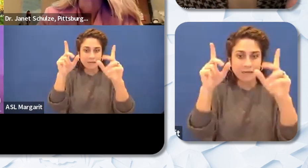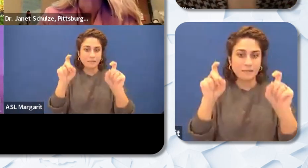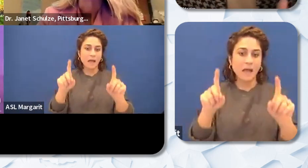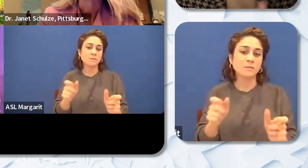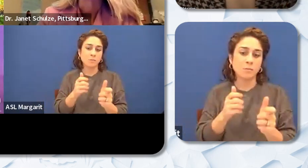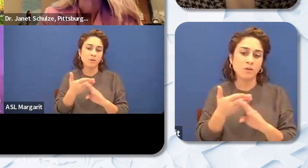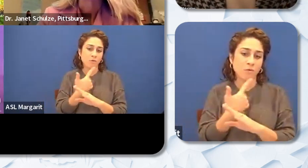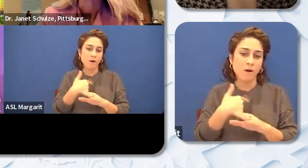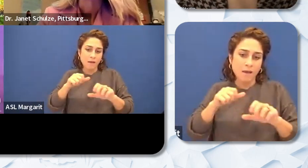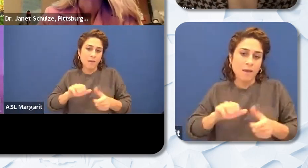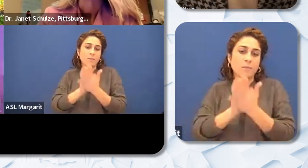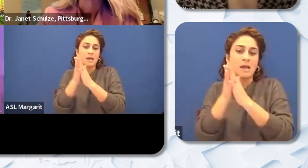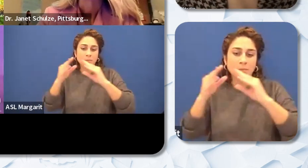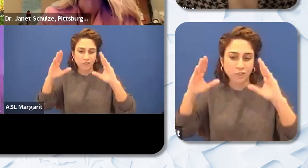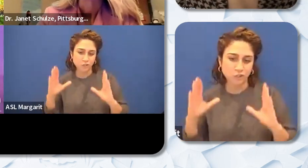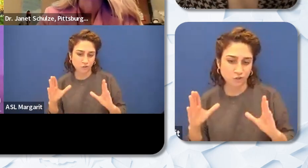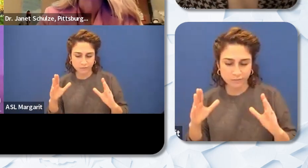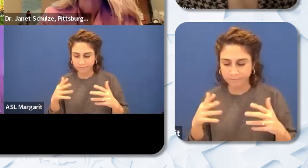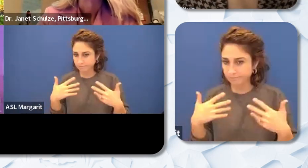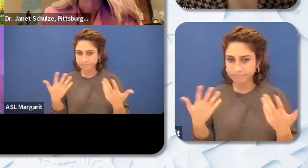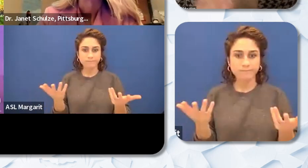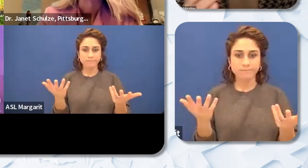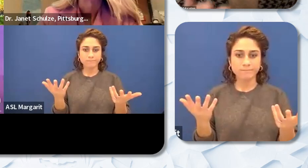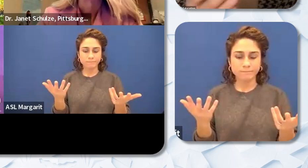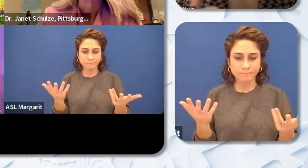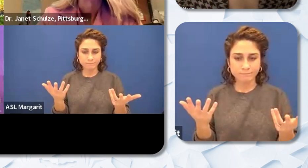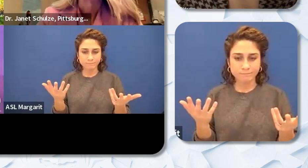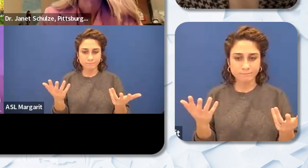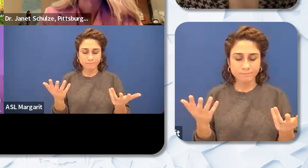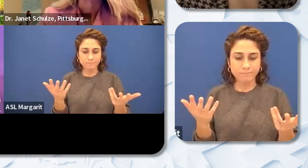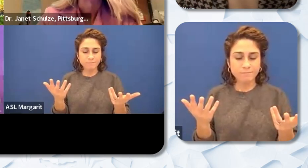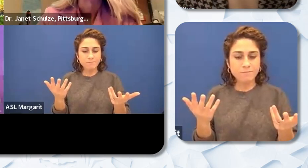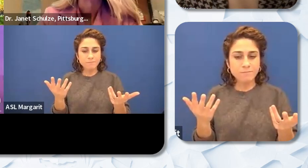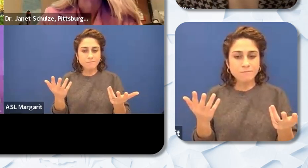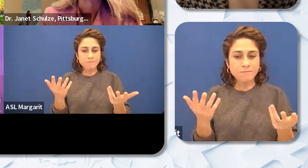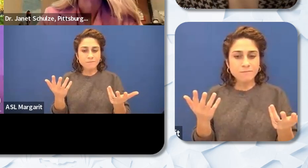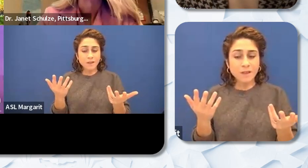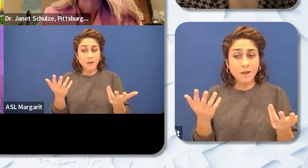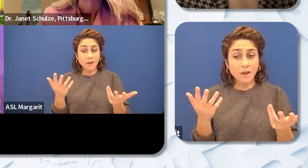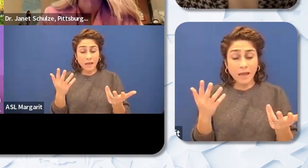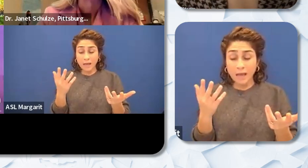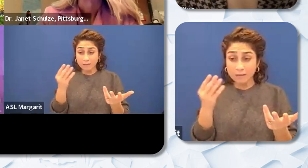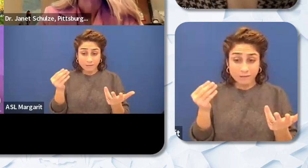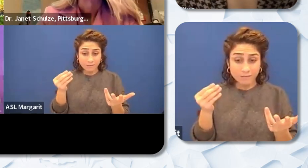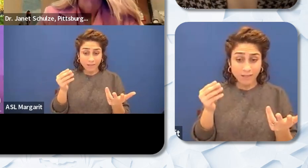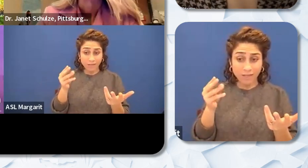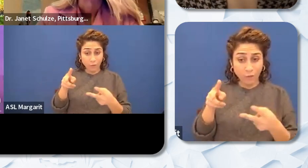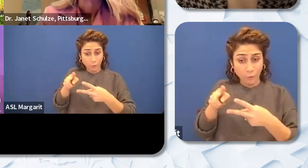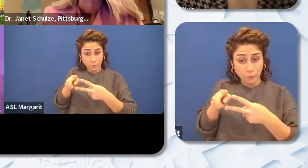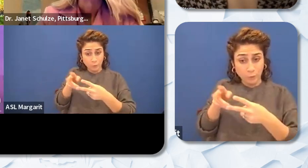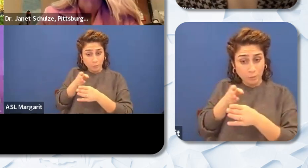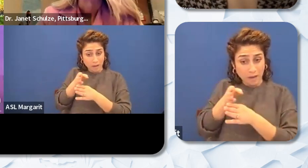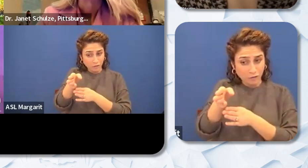teachers to major in because it closely relates to child development. The other thing that's really